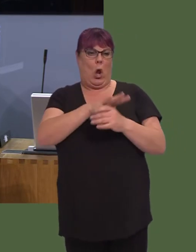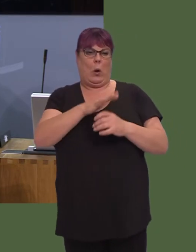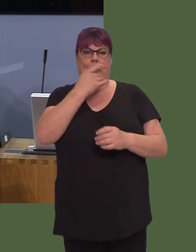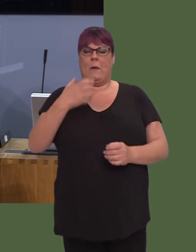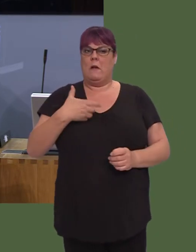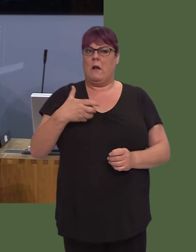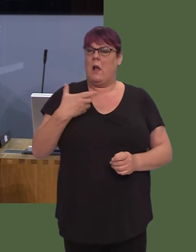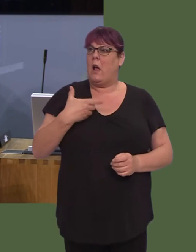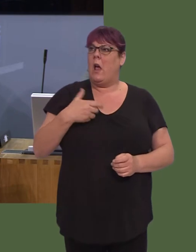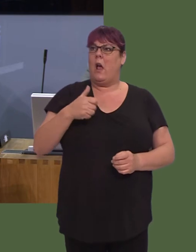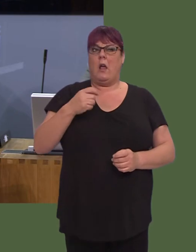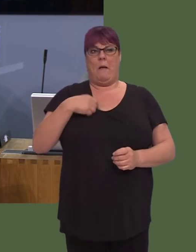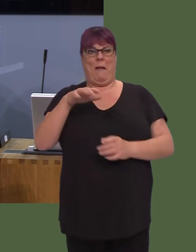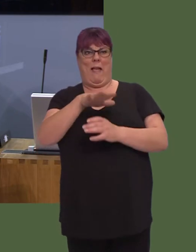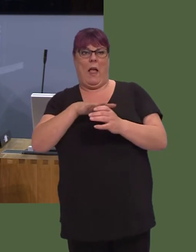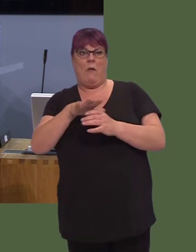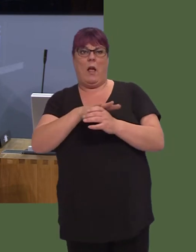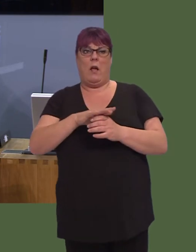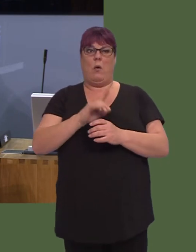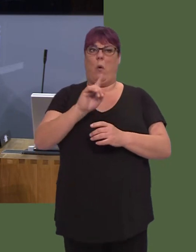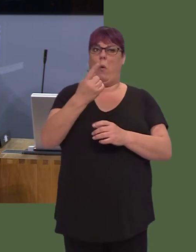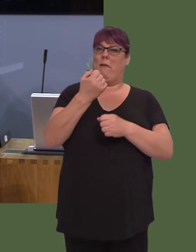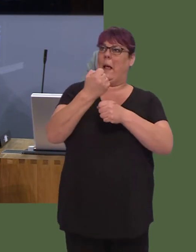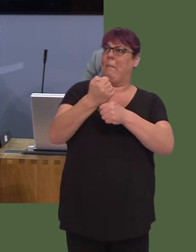including prominent disabled access campaigner Dan Biddle.